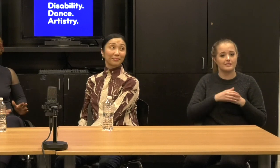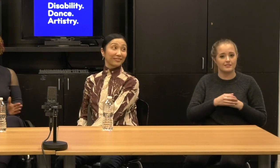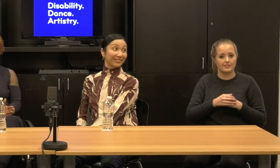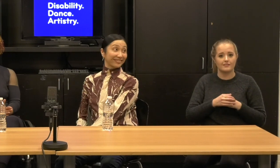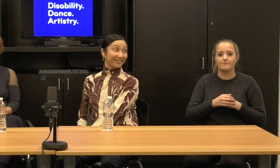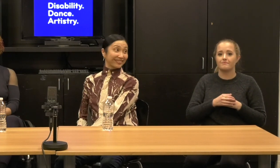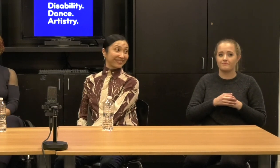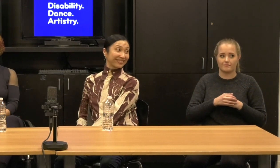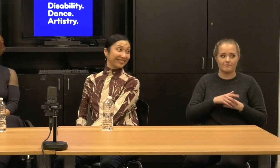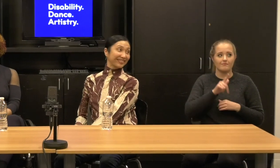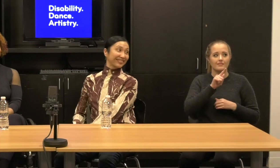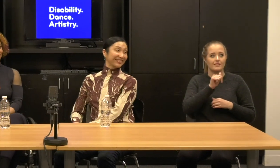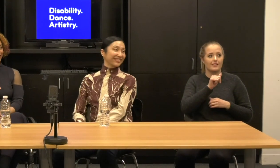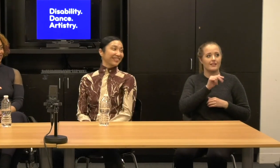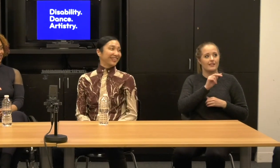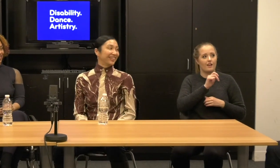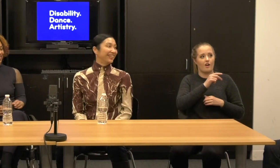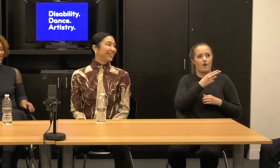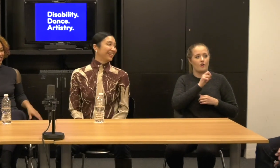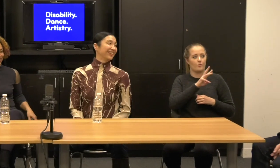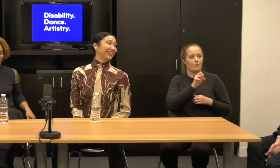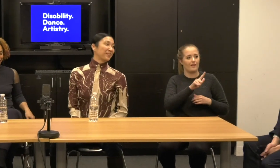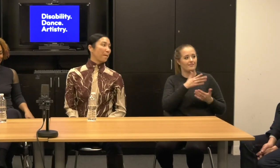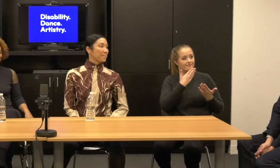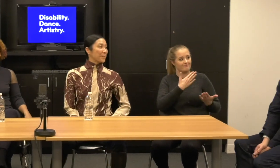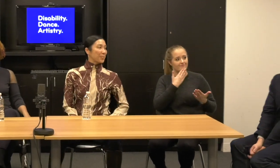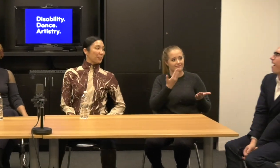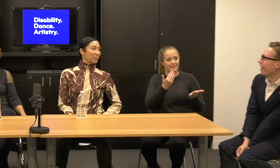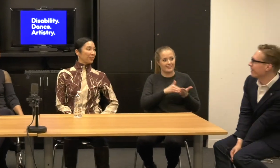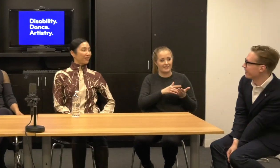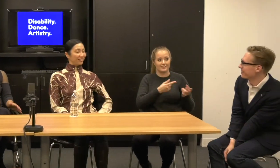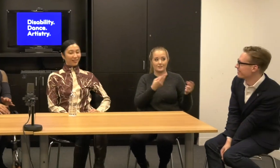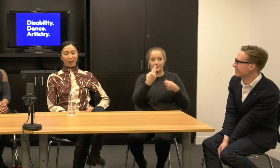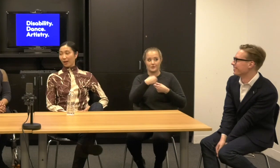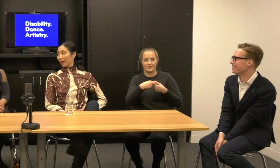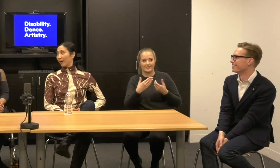so this is a perfect time because he's joining us back at the table here, but the whole staff